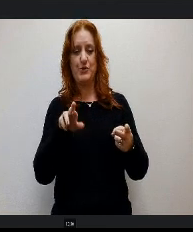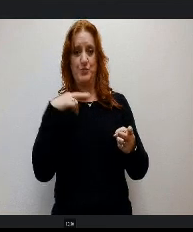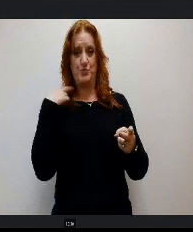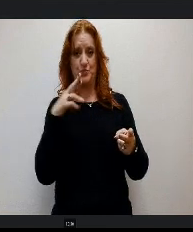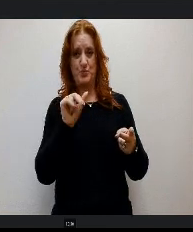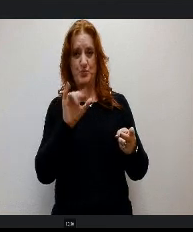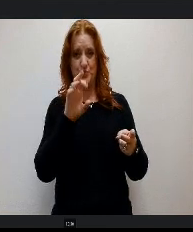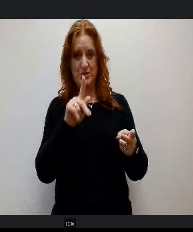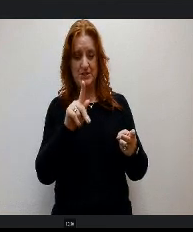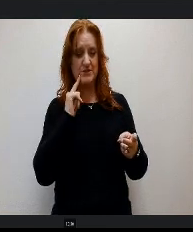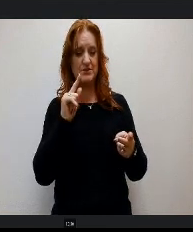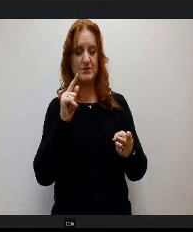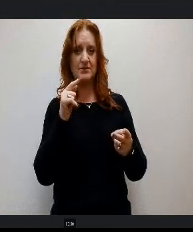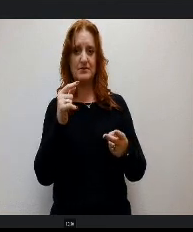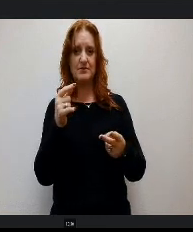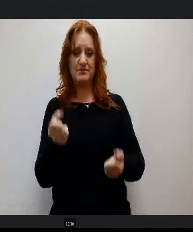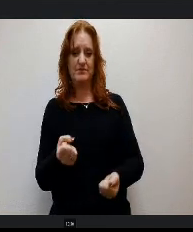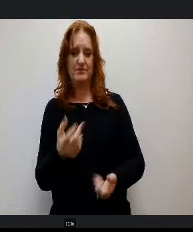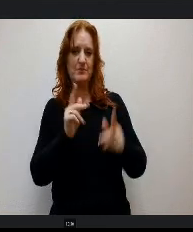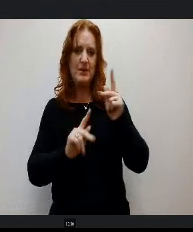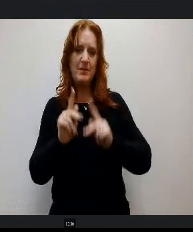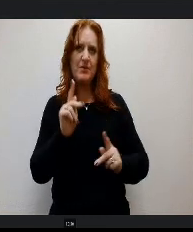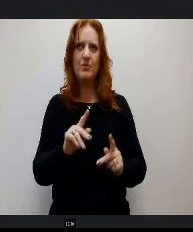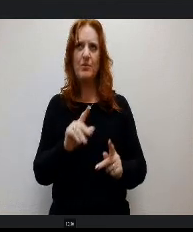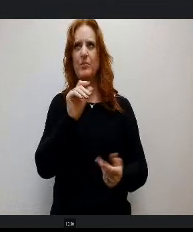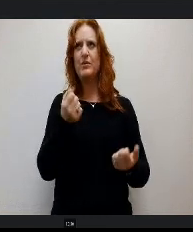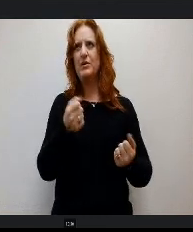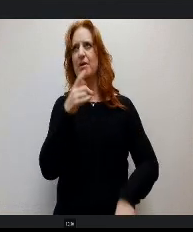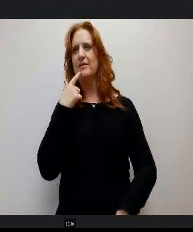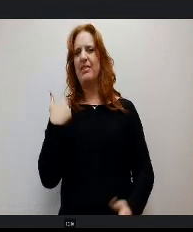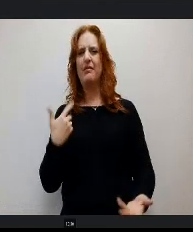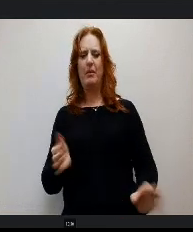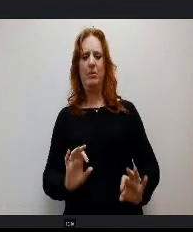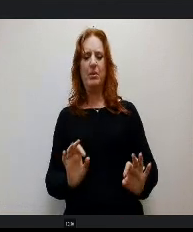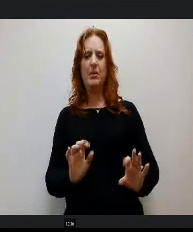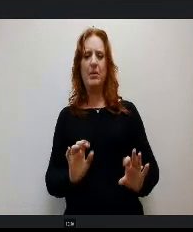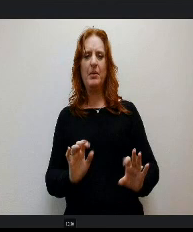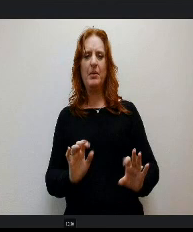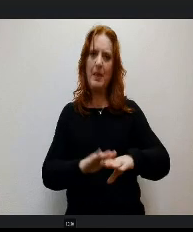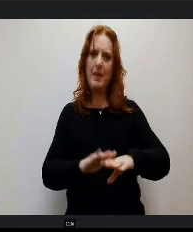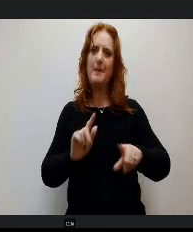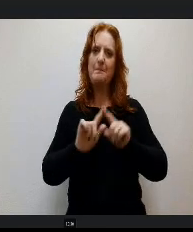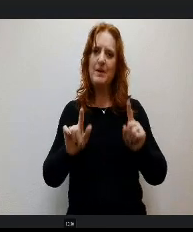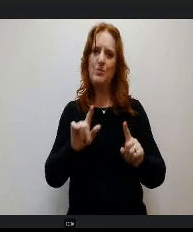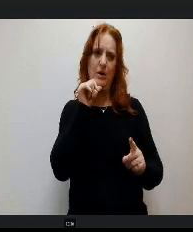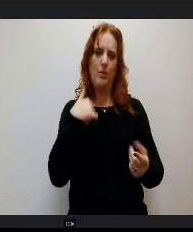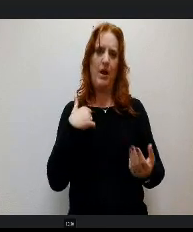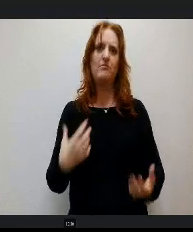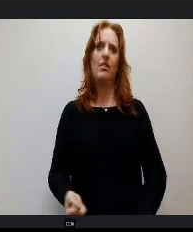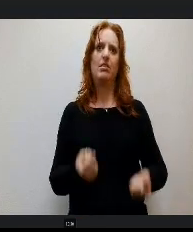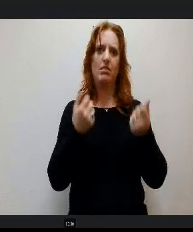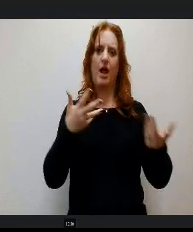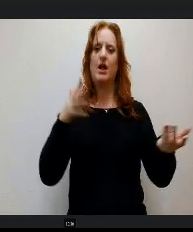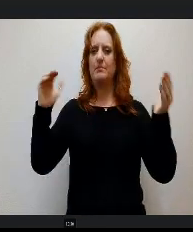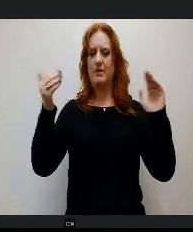Are I don't want to say minimal, but they we don't have e substantial numbers of those populations that would carry